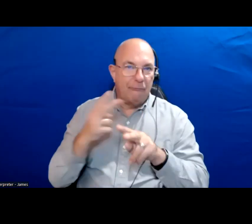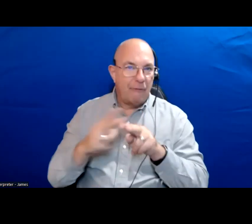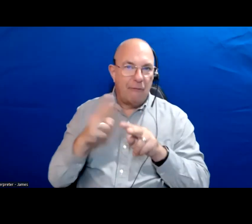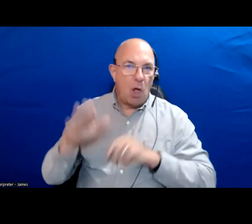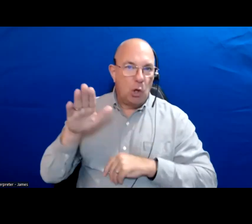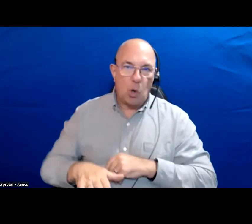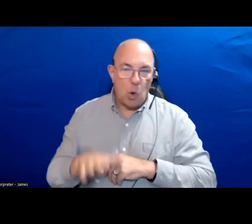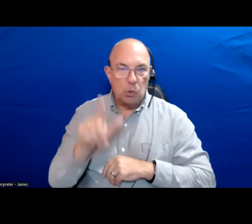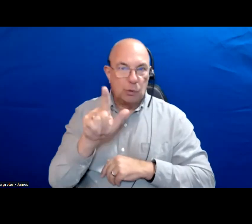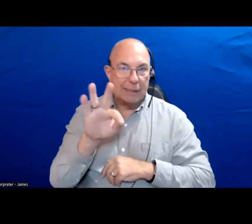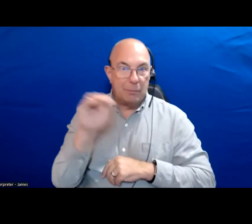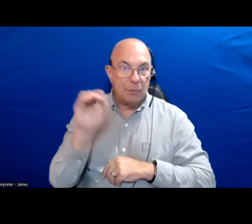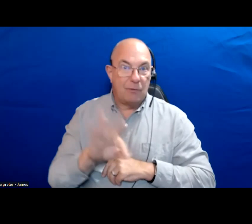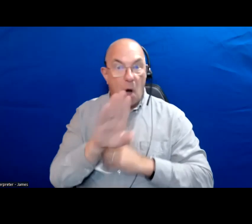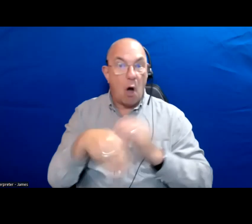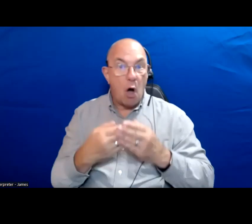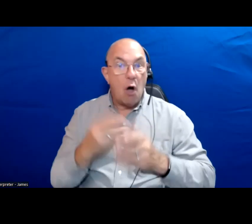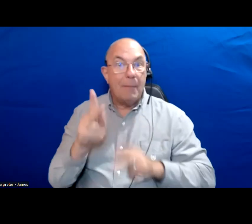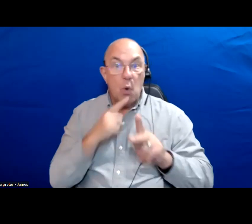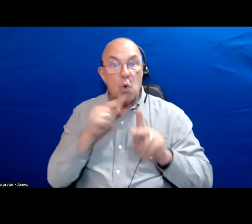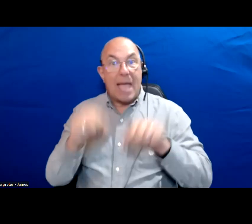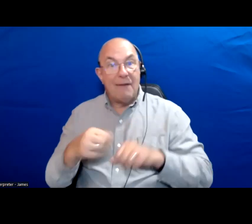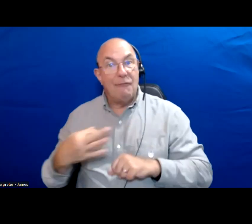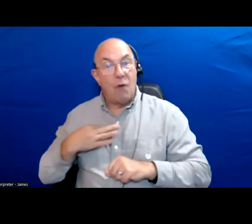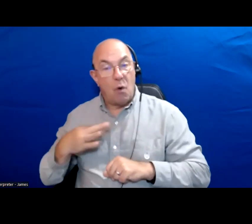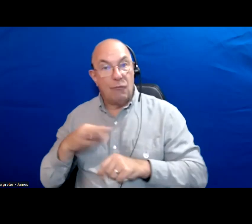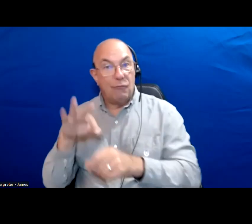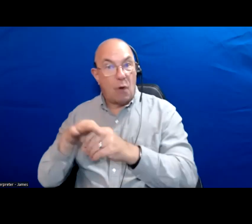29 percent of eligible voters turned out last fall.